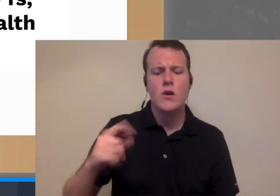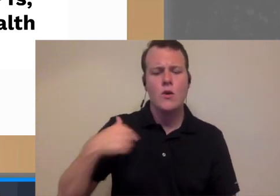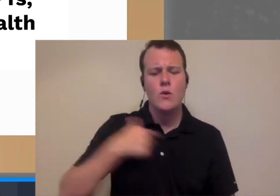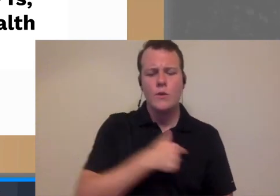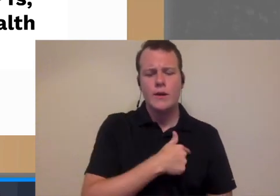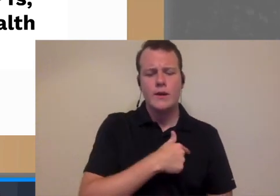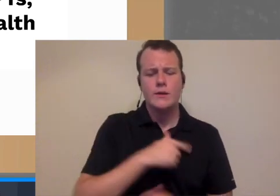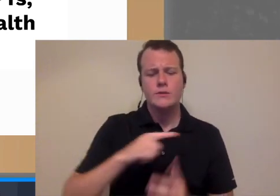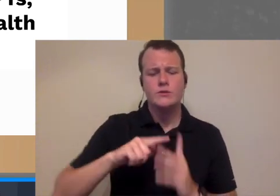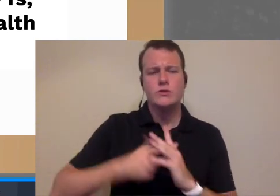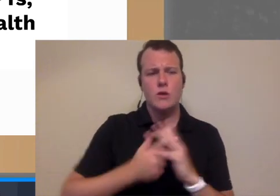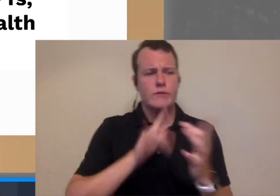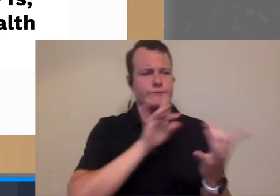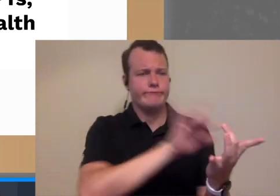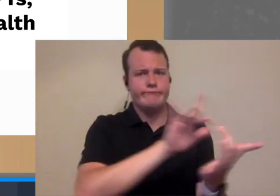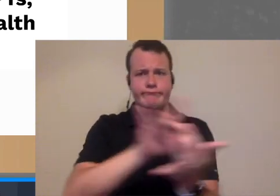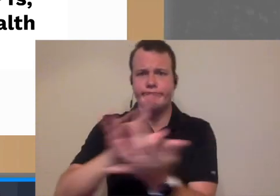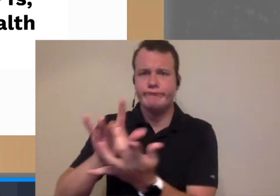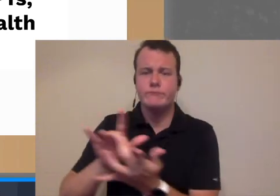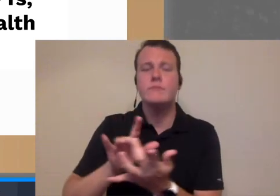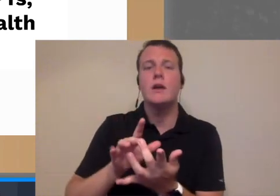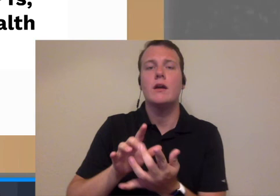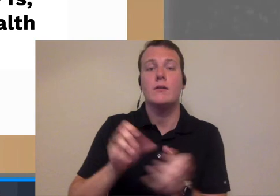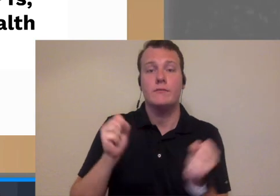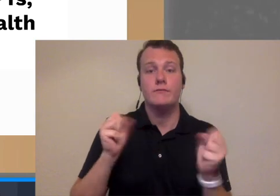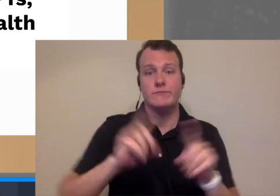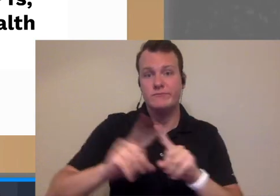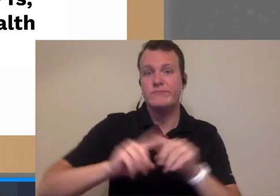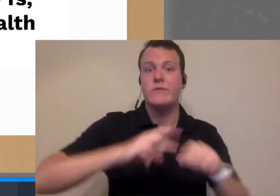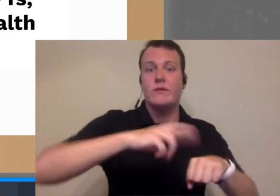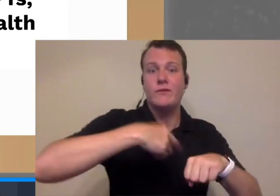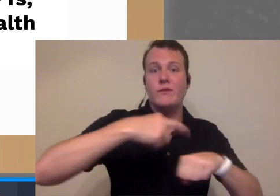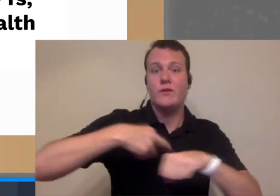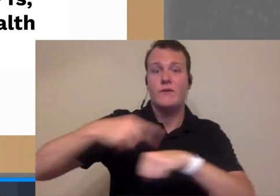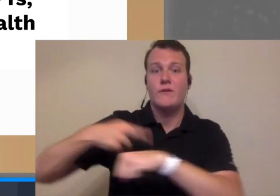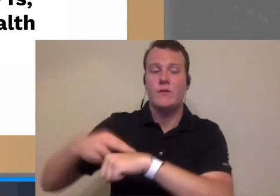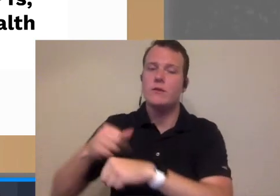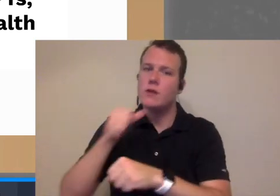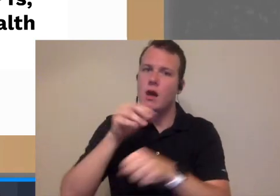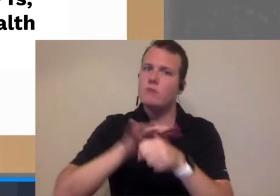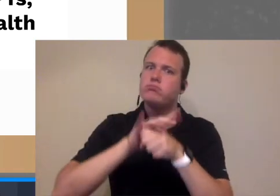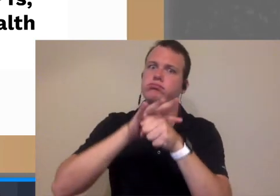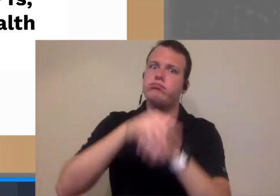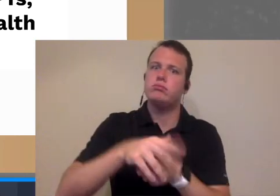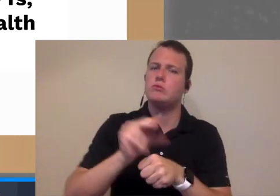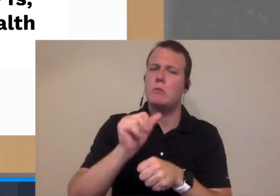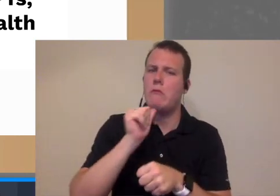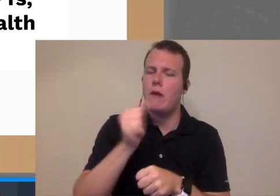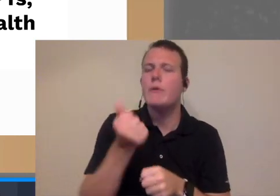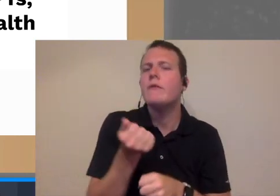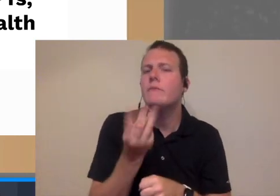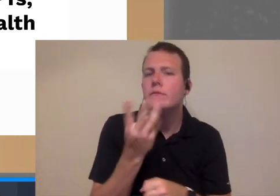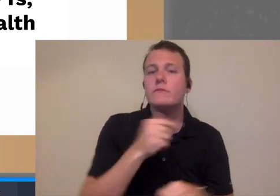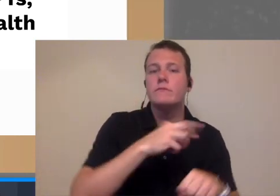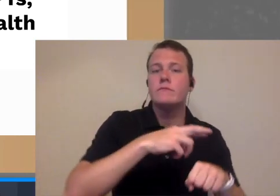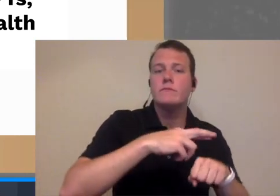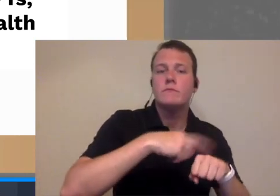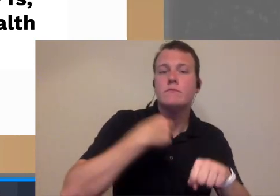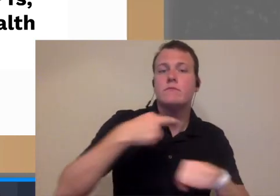to professionals like this in my area and I started getting all kinds of different referrals you know it wasn't a ton by the way but you sobbing and some